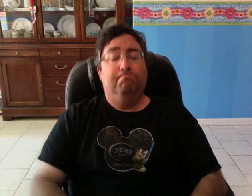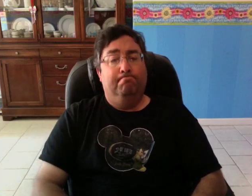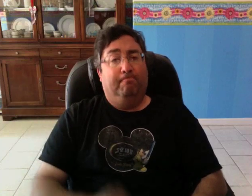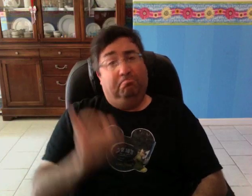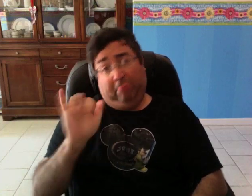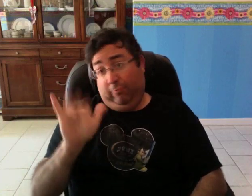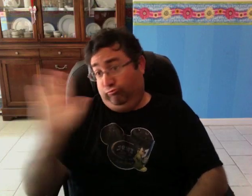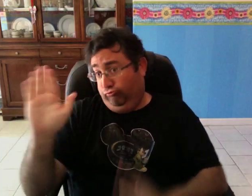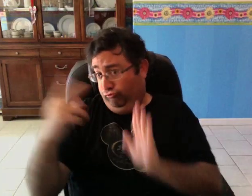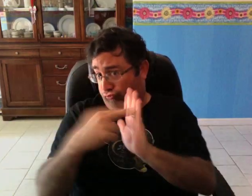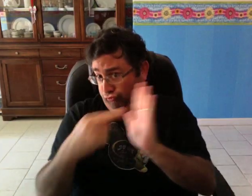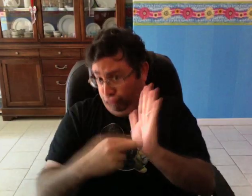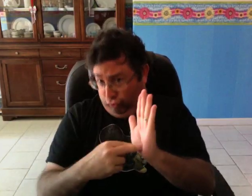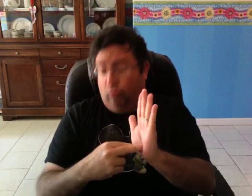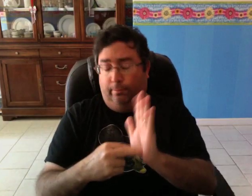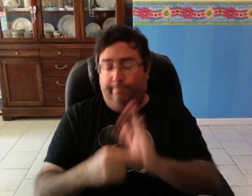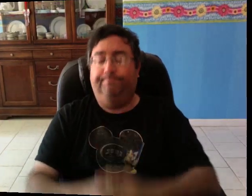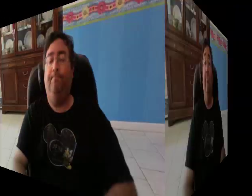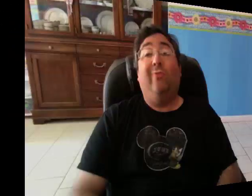That was their rule.